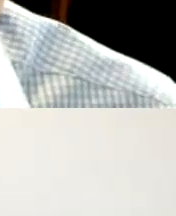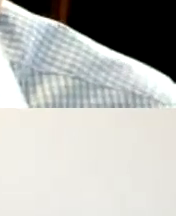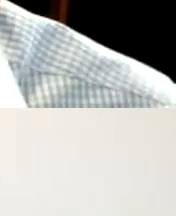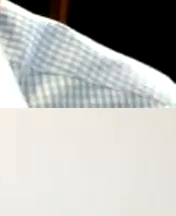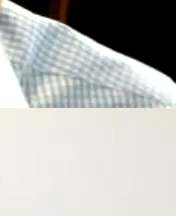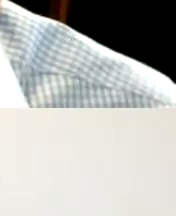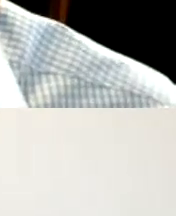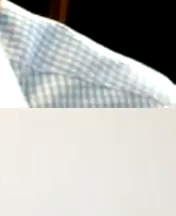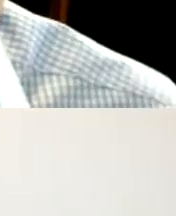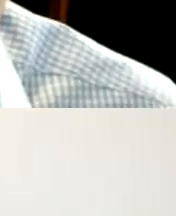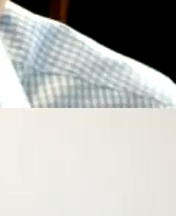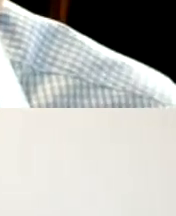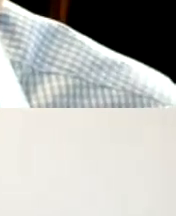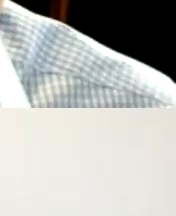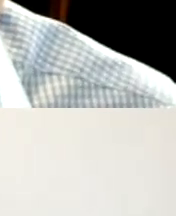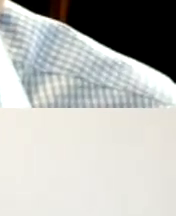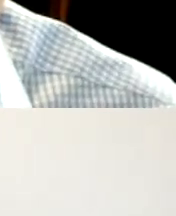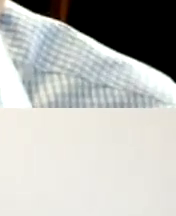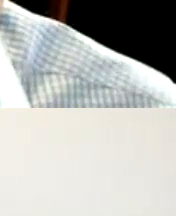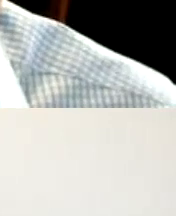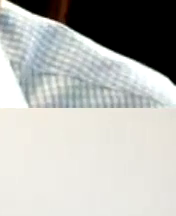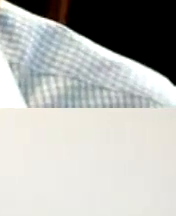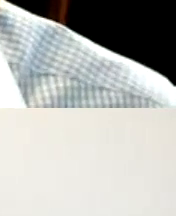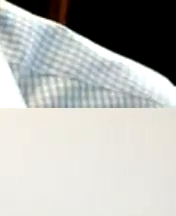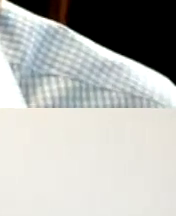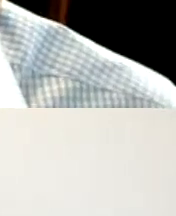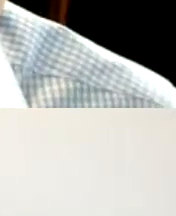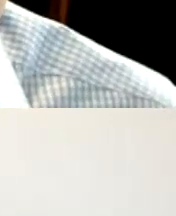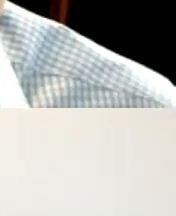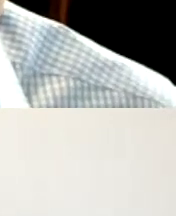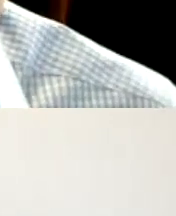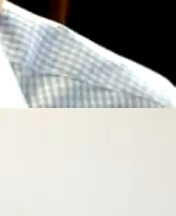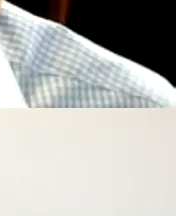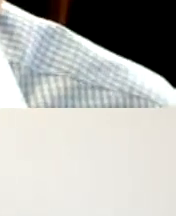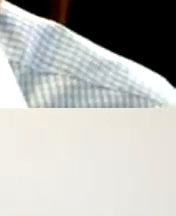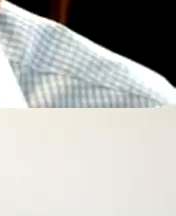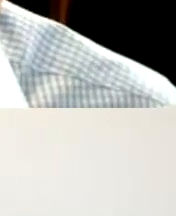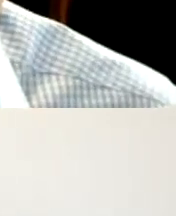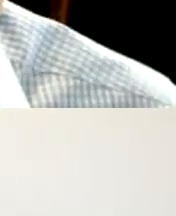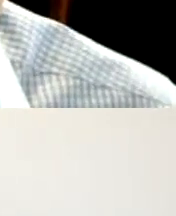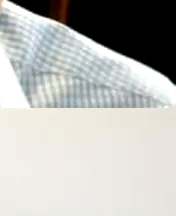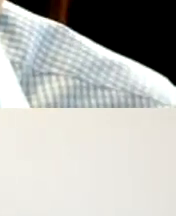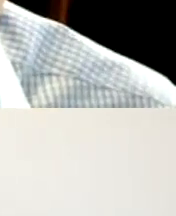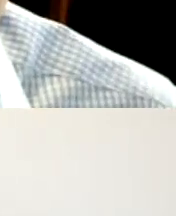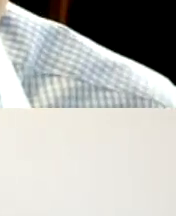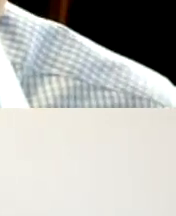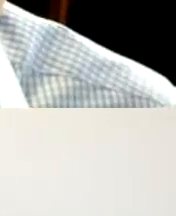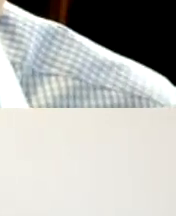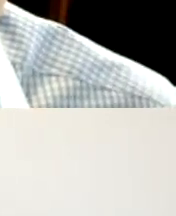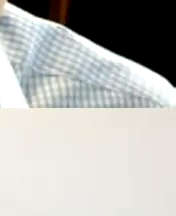employment to equal access issues before joining drf he litigate disability rights cases at a